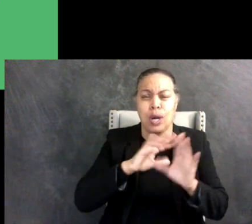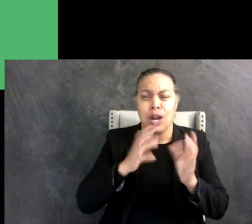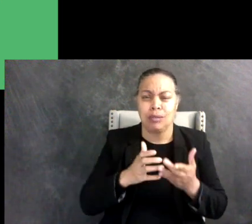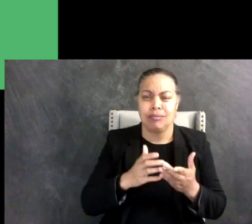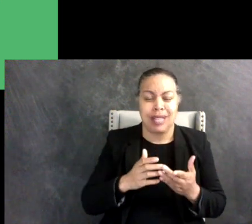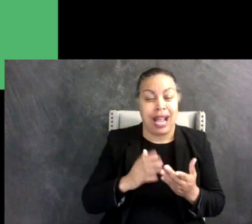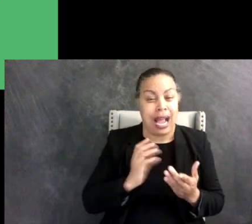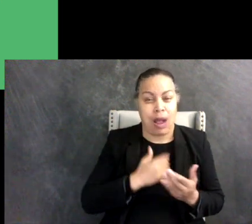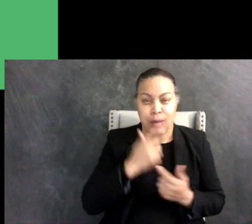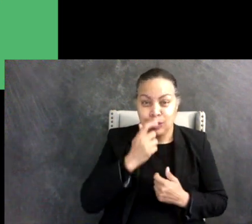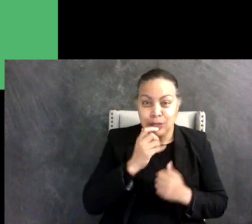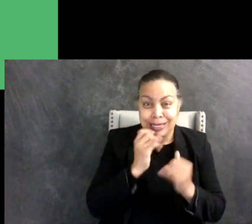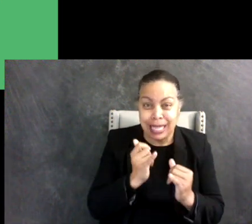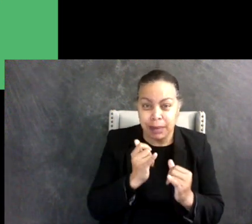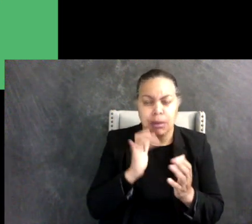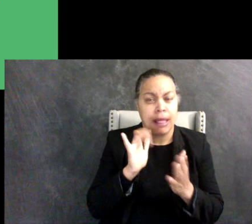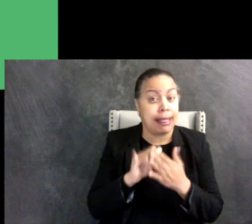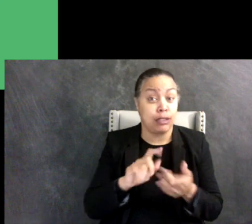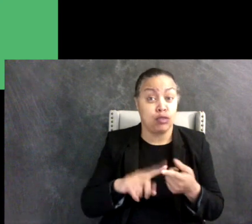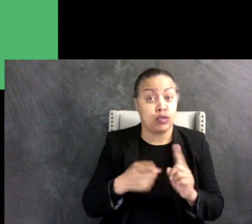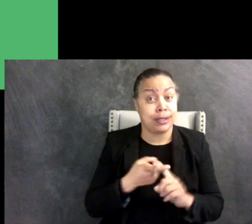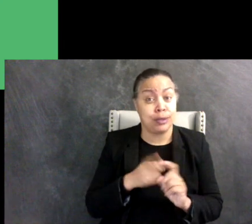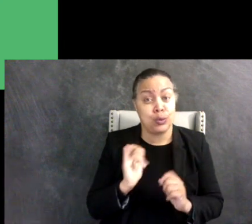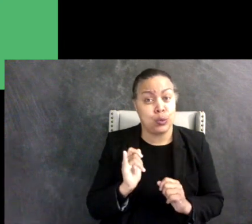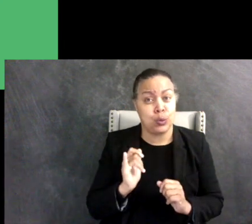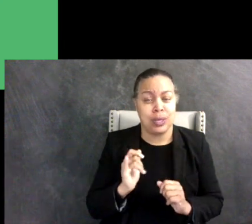friendship and it makes me feel good to know I can make friends in my own way in different